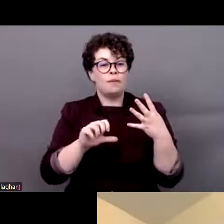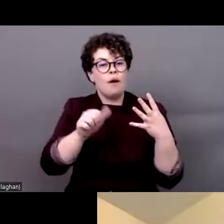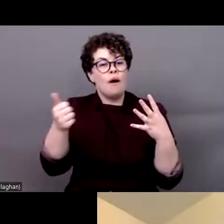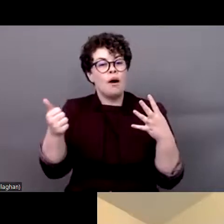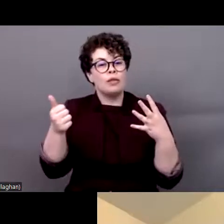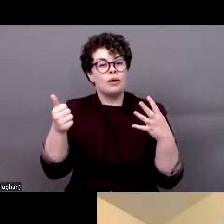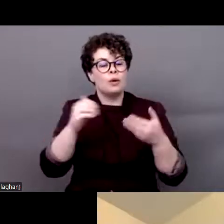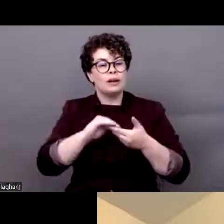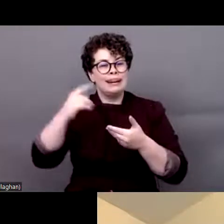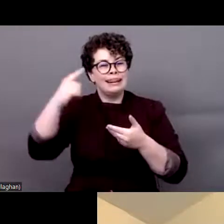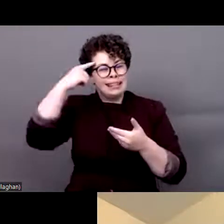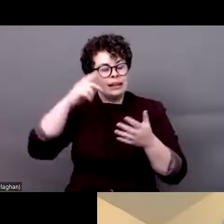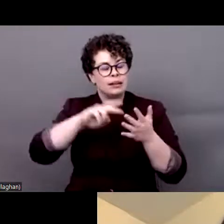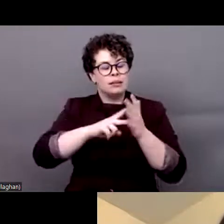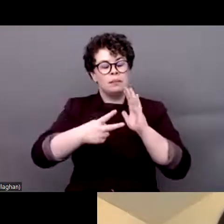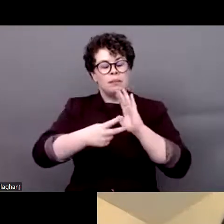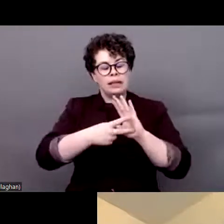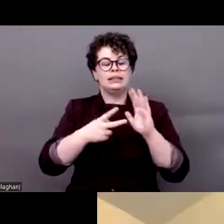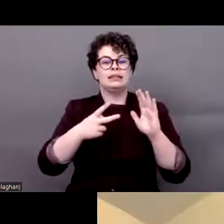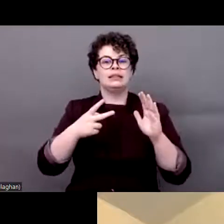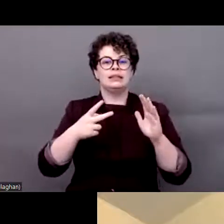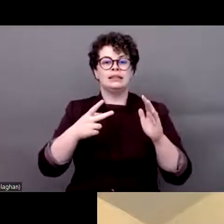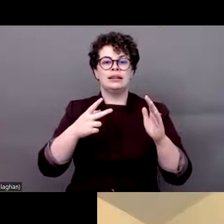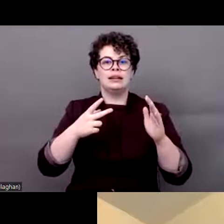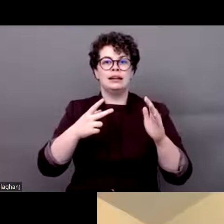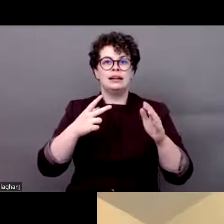going to briefly explain some of